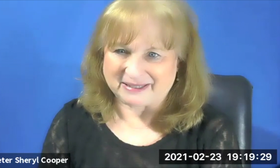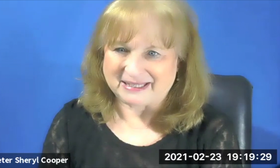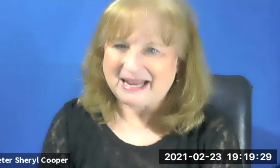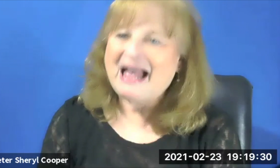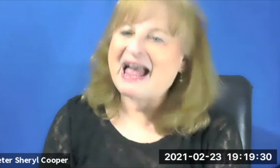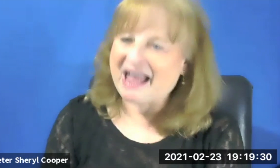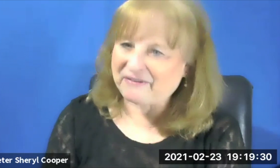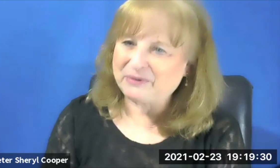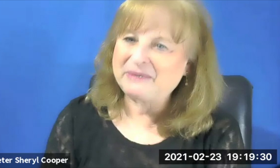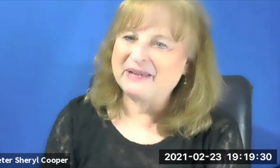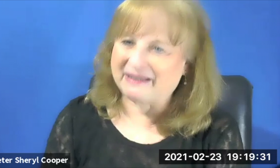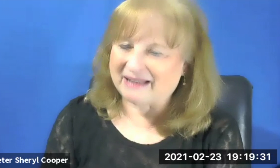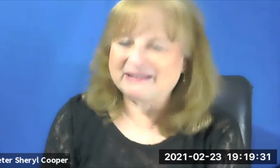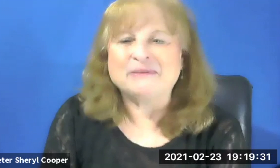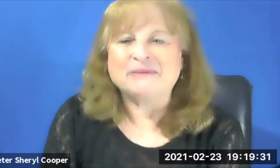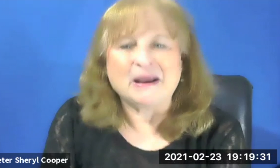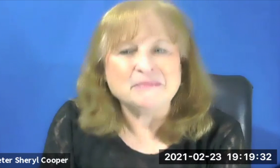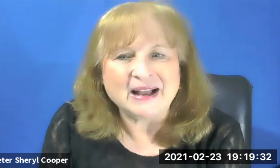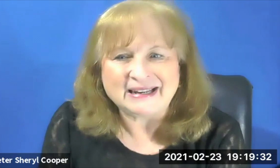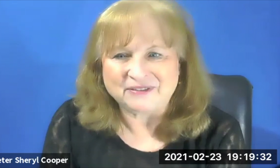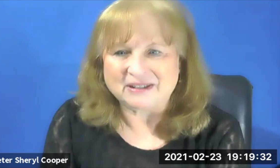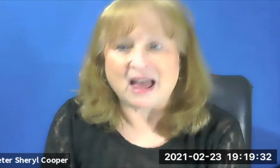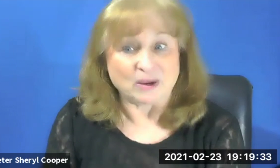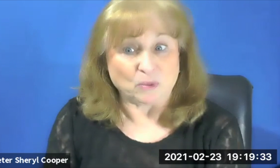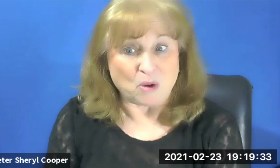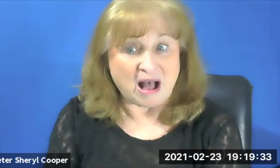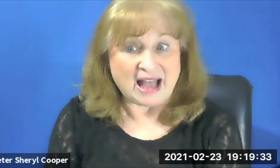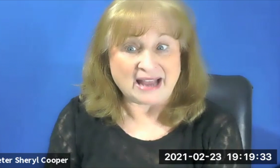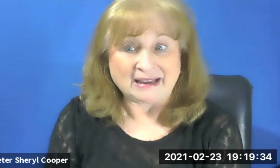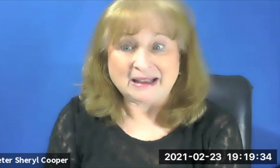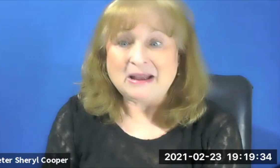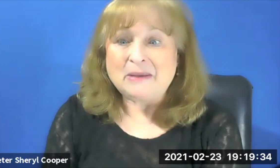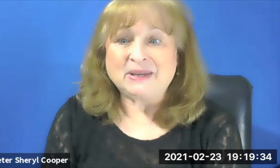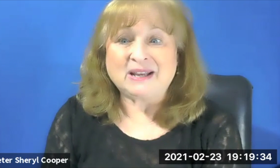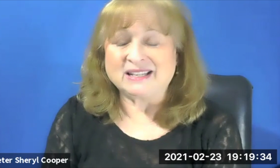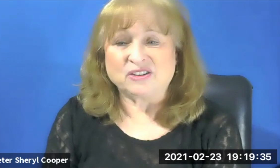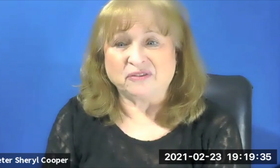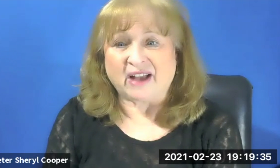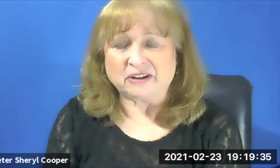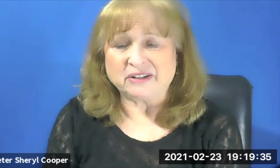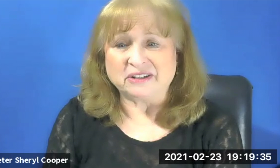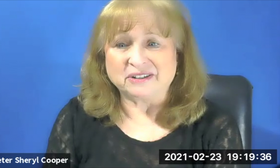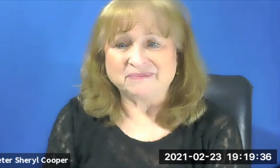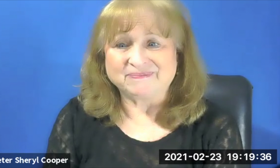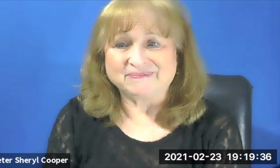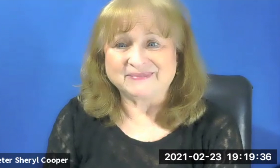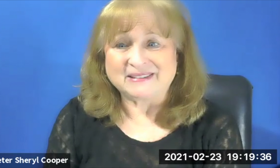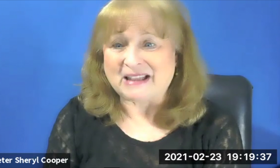I have to admit I might have to lie. Why? Because there's no fire here.